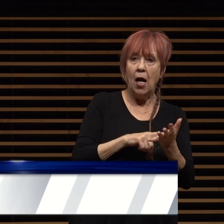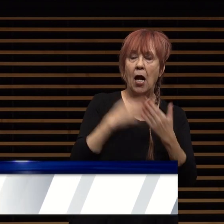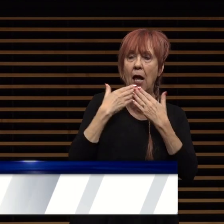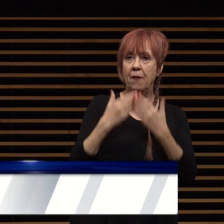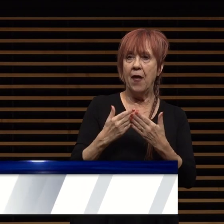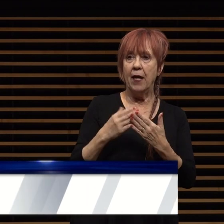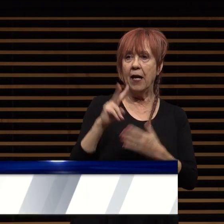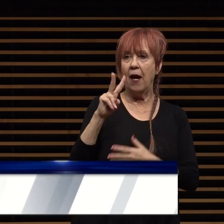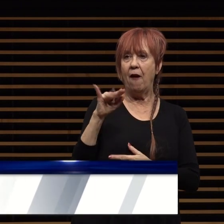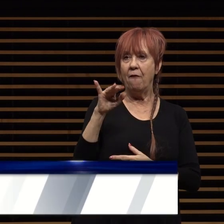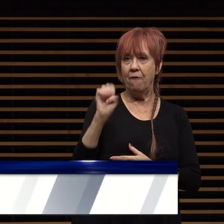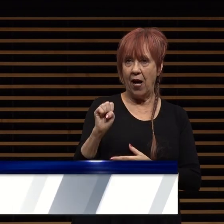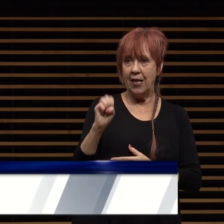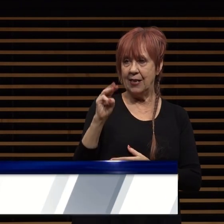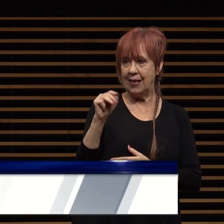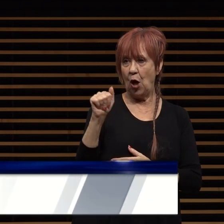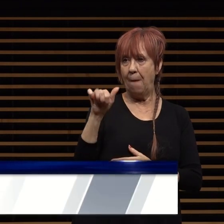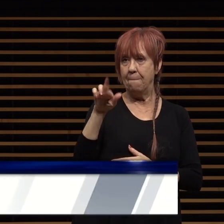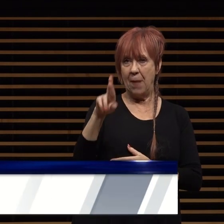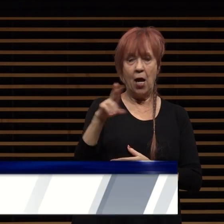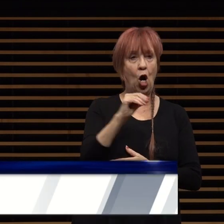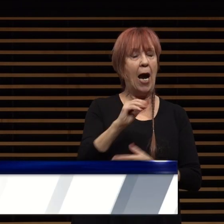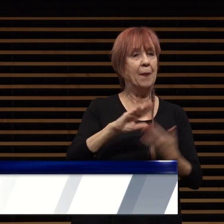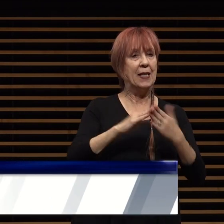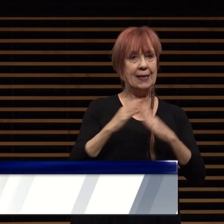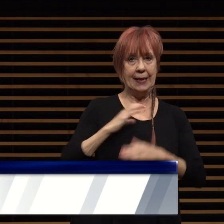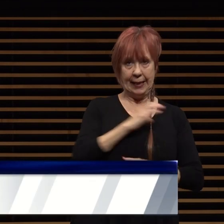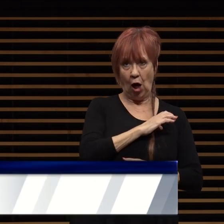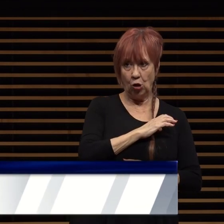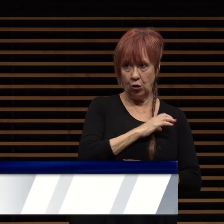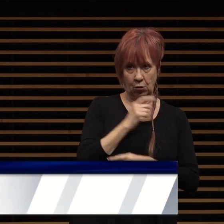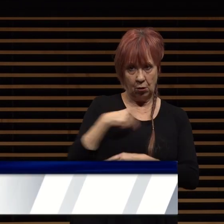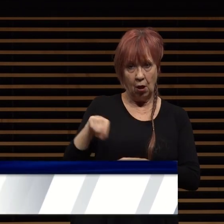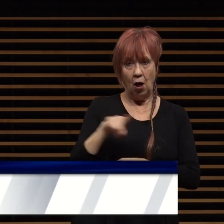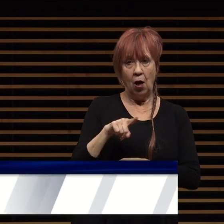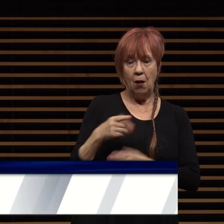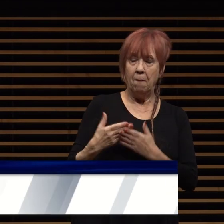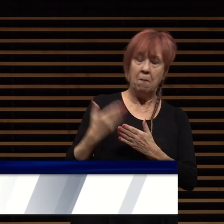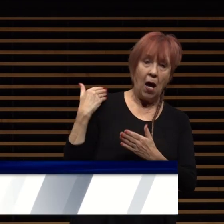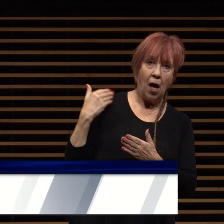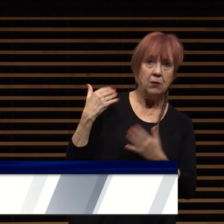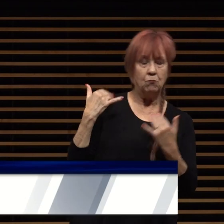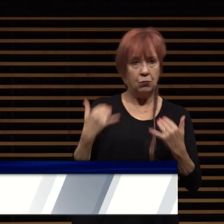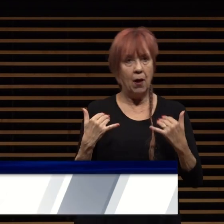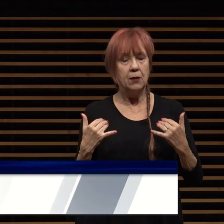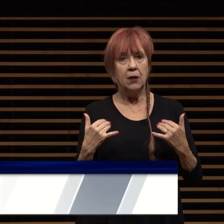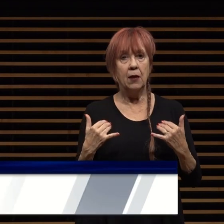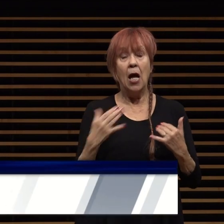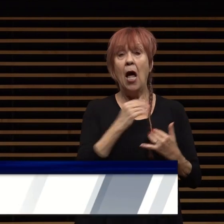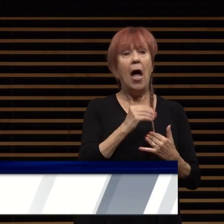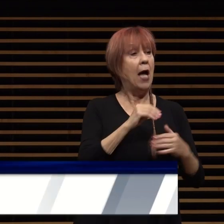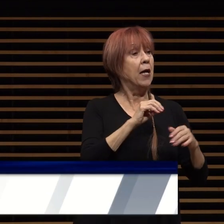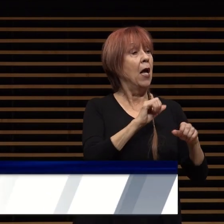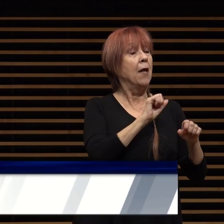vice mayor and my city council colleagues both past and present